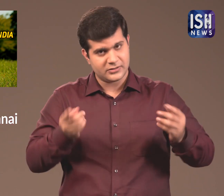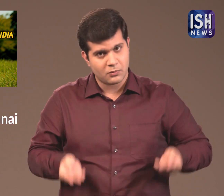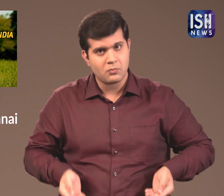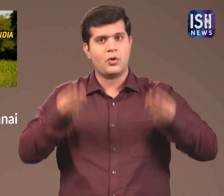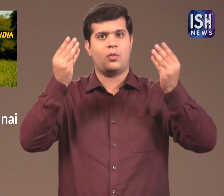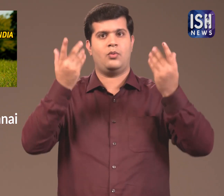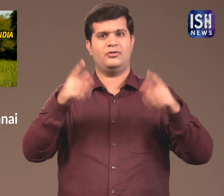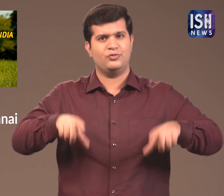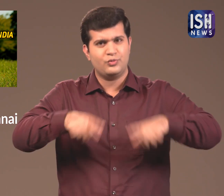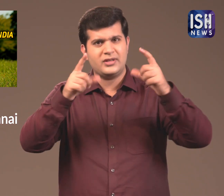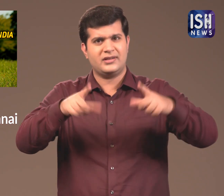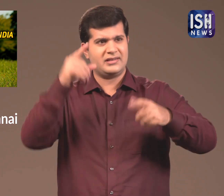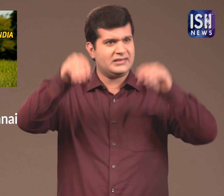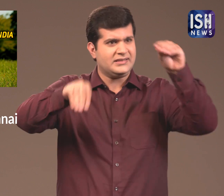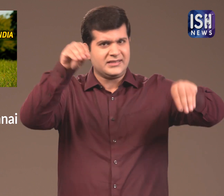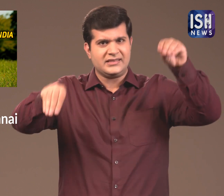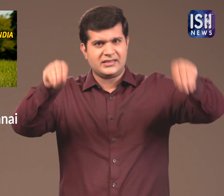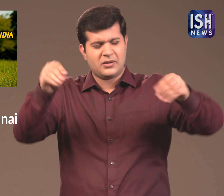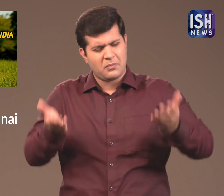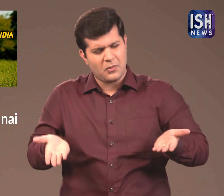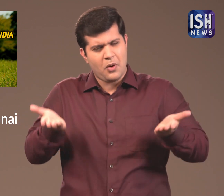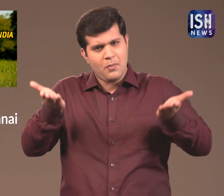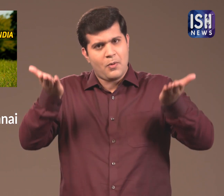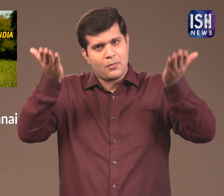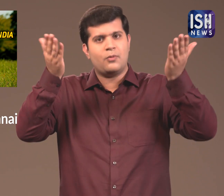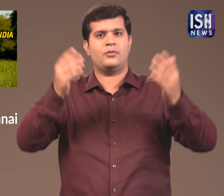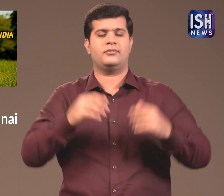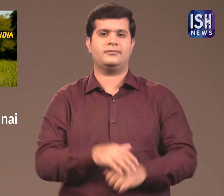This is why it is very important to grow more trees.